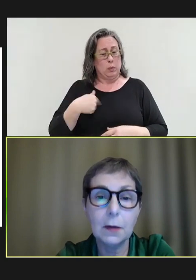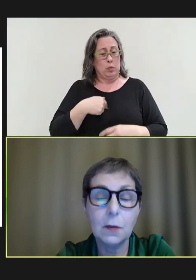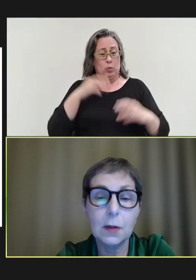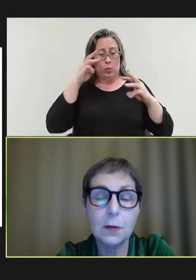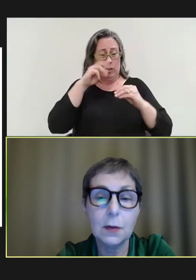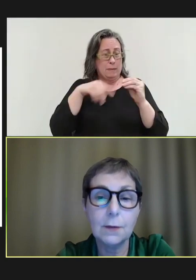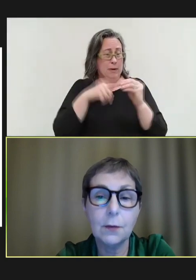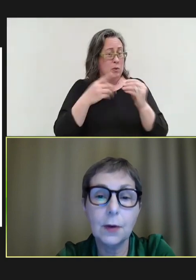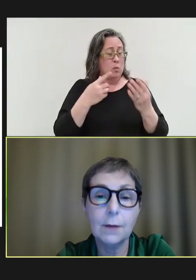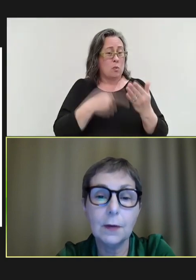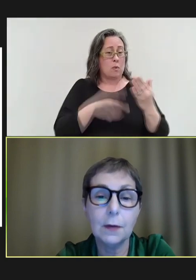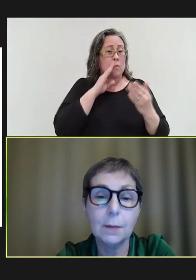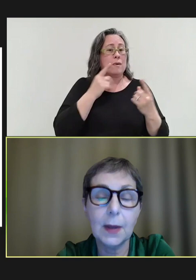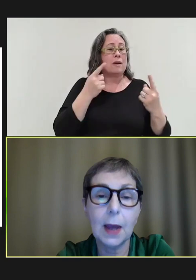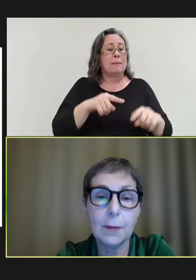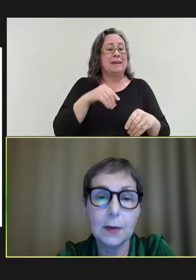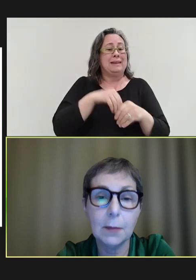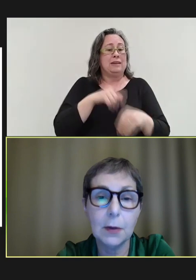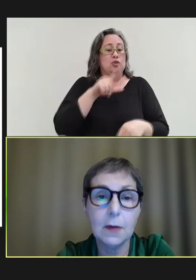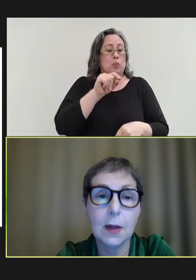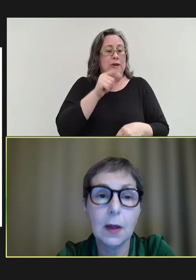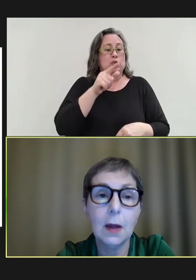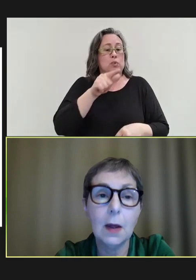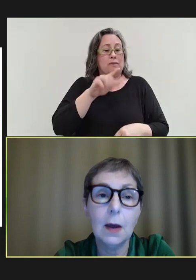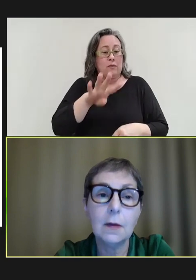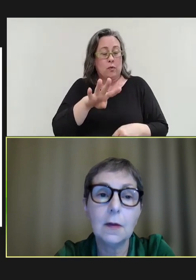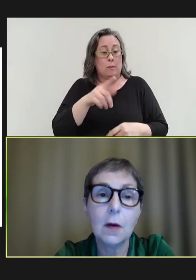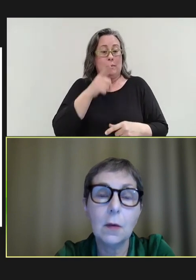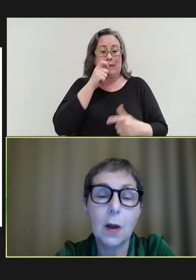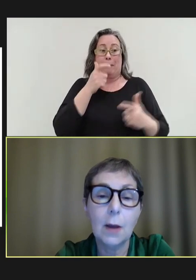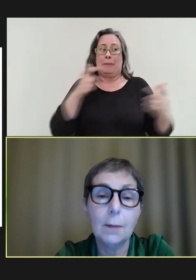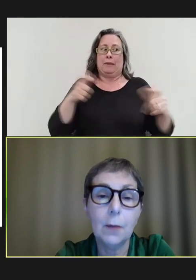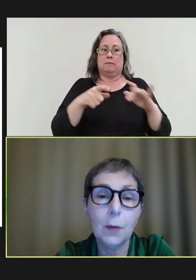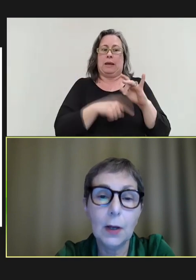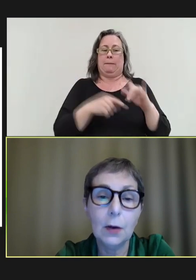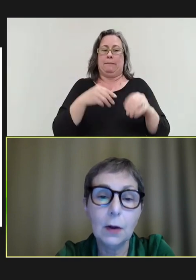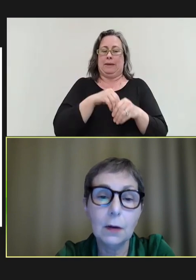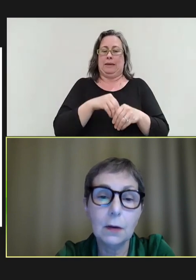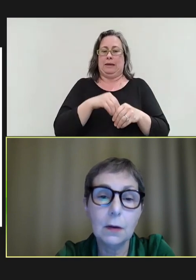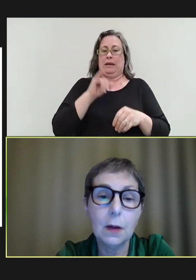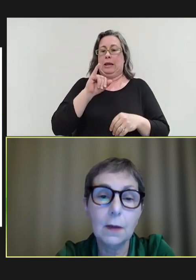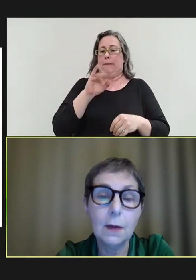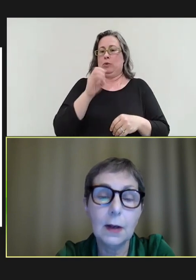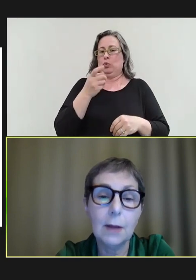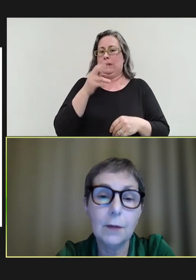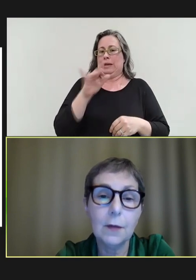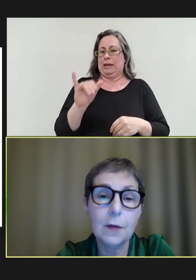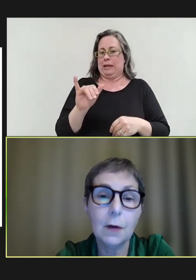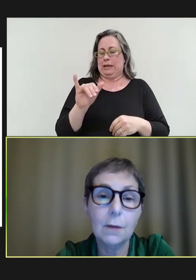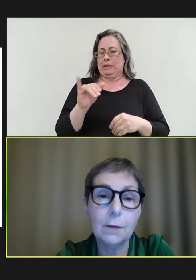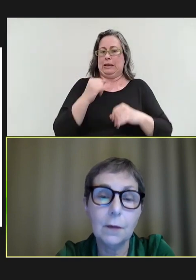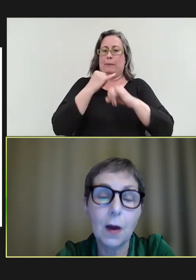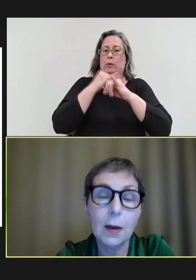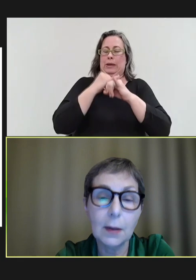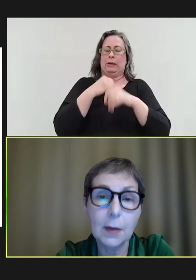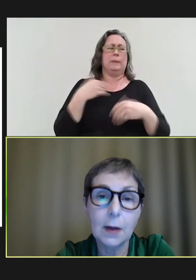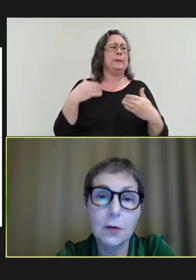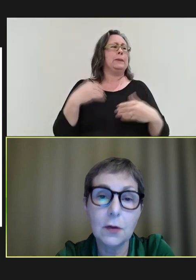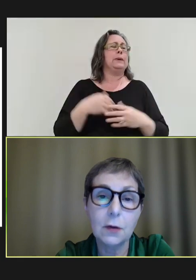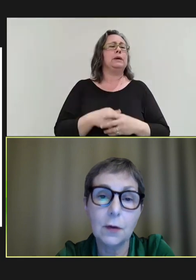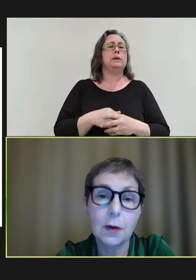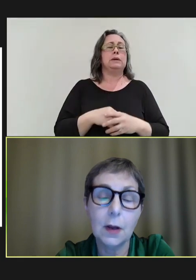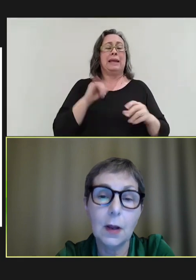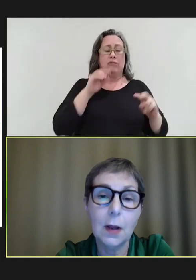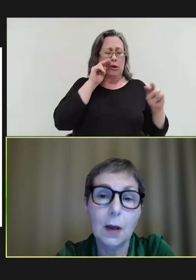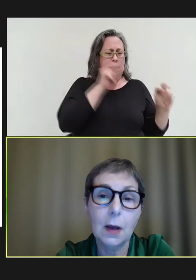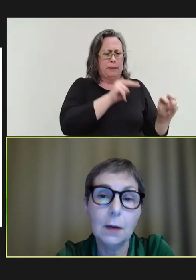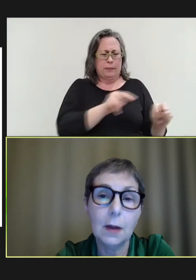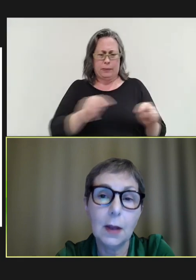2024, given big gaps in immunity. And so, when we look at the levels of unimmunized children and